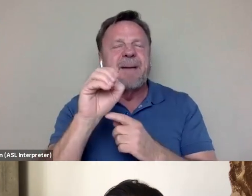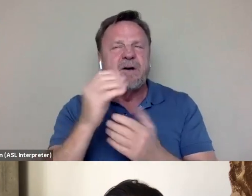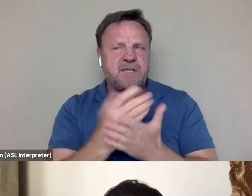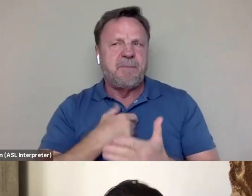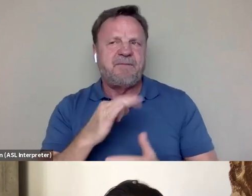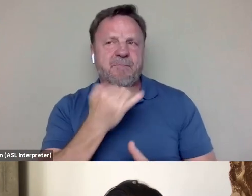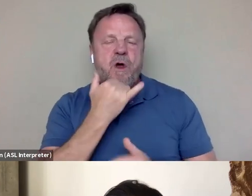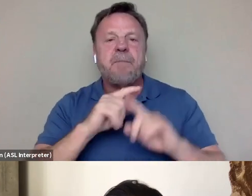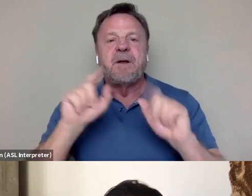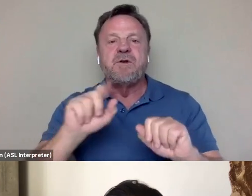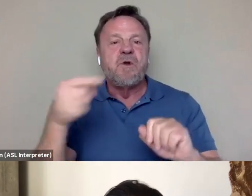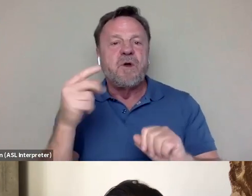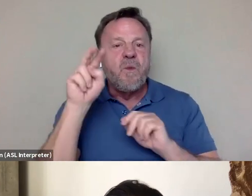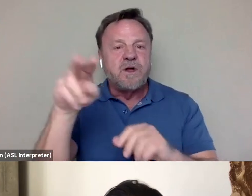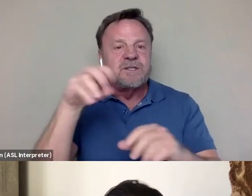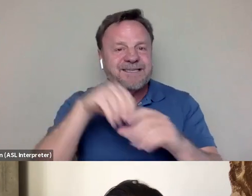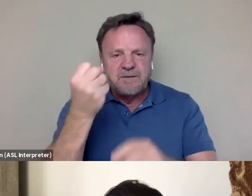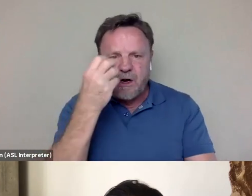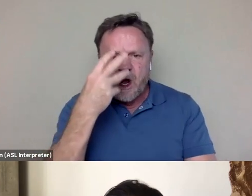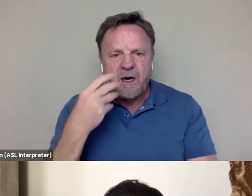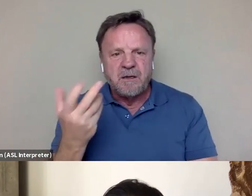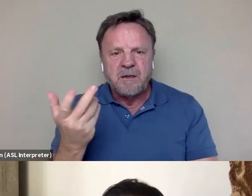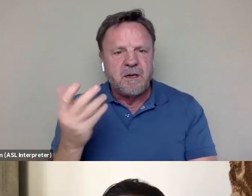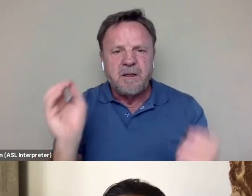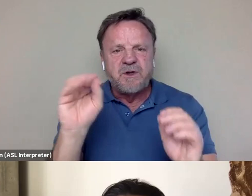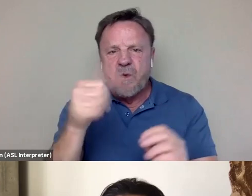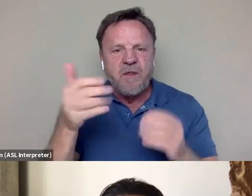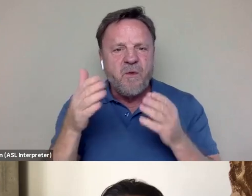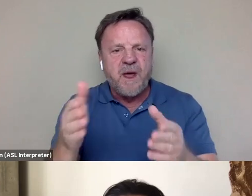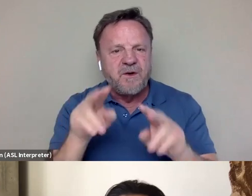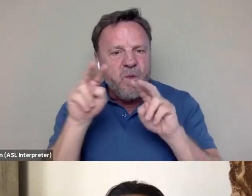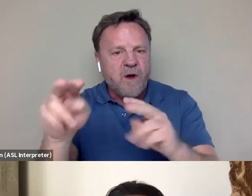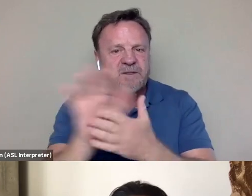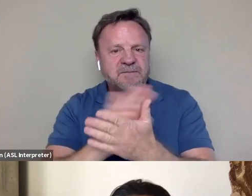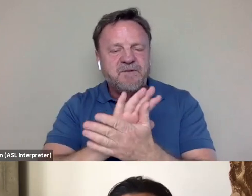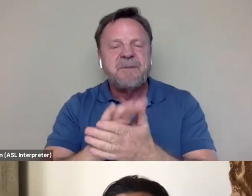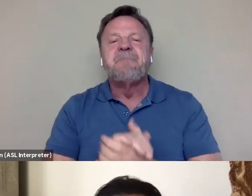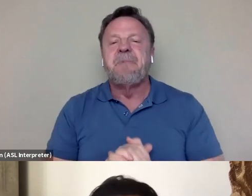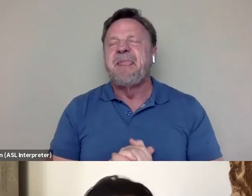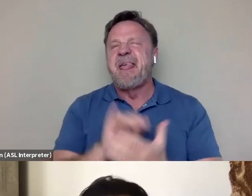but you can only watch it in Hong Kong. There is no other way to watch the movie. That's the one caveat I should have said earlier on.